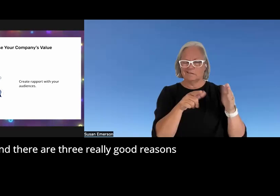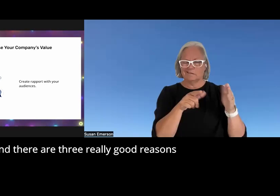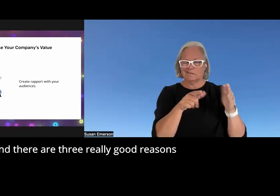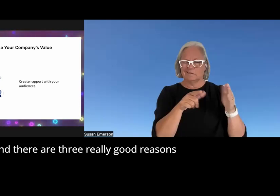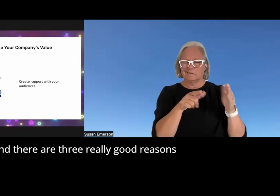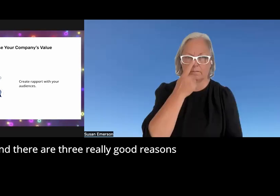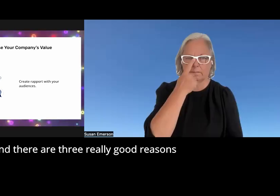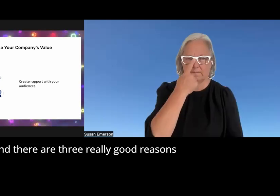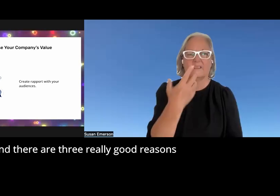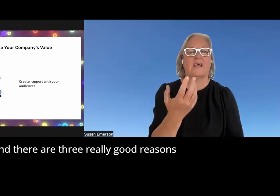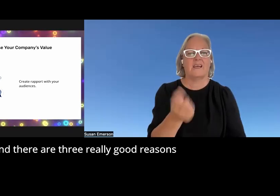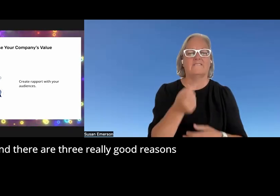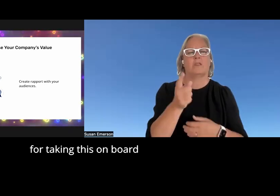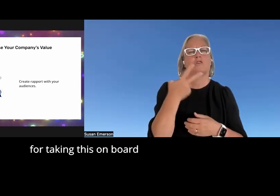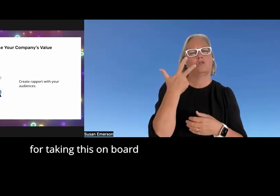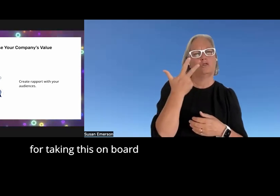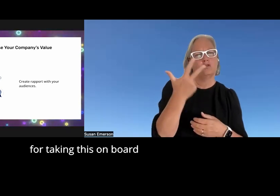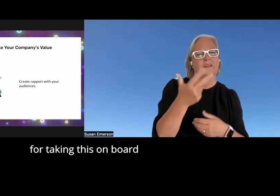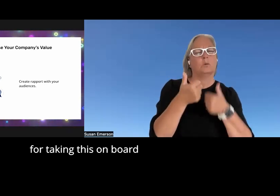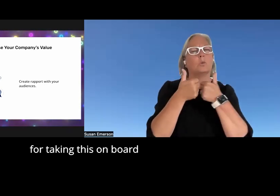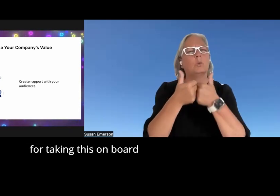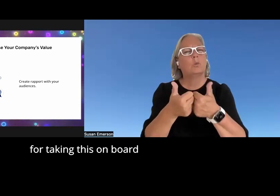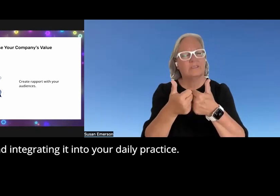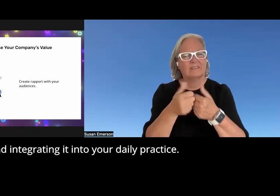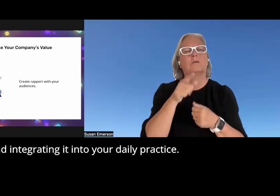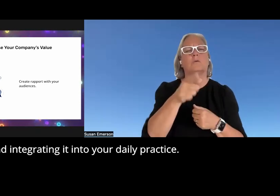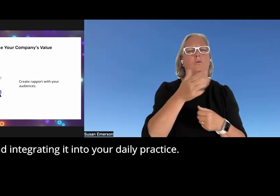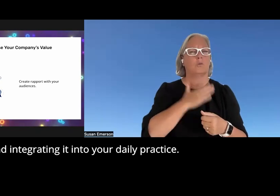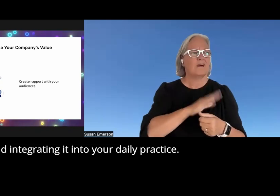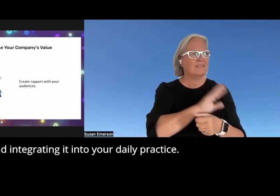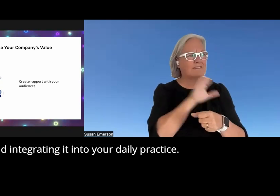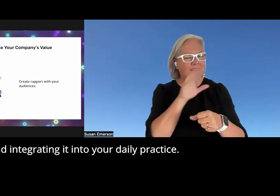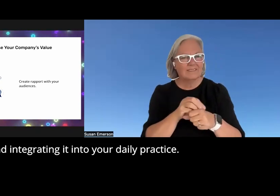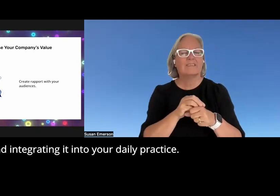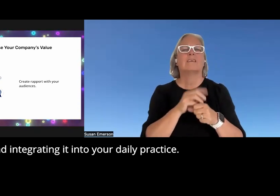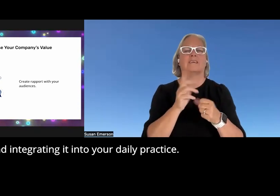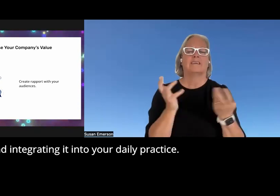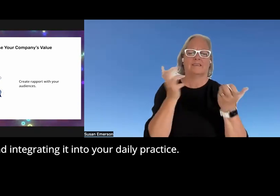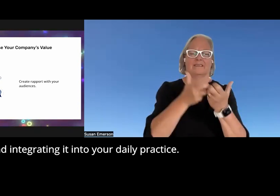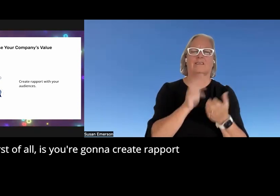are three really good reasons for taking this on board and integrating it into your daily practice